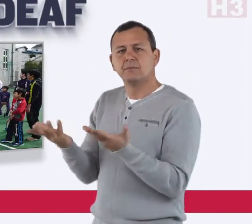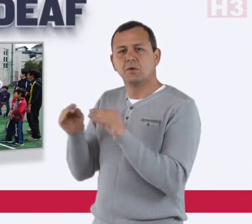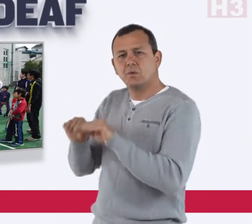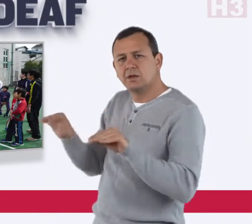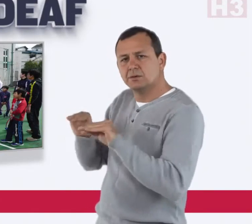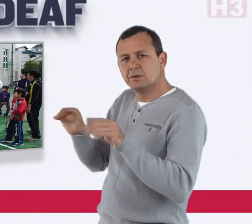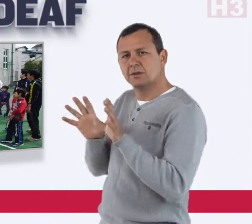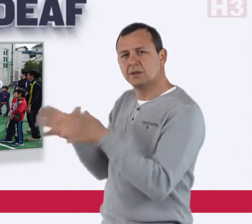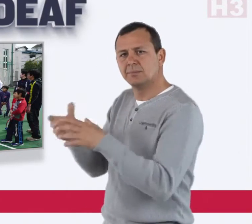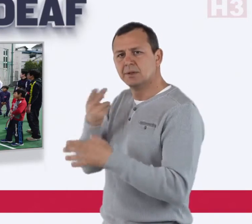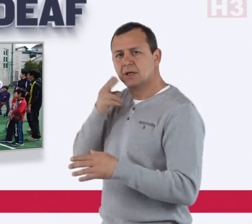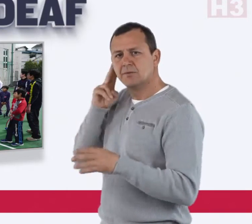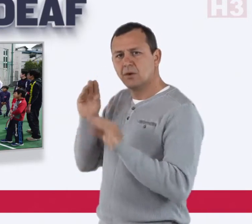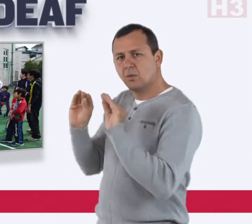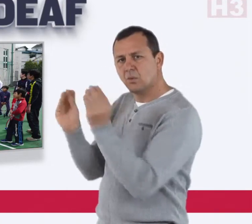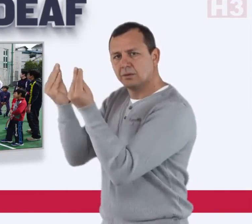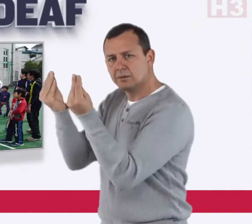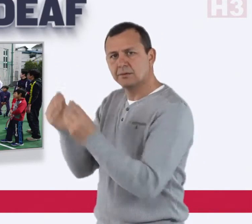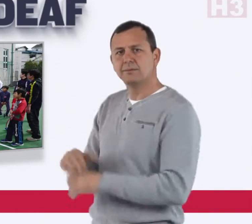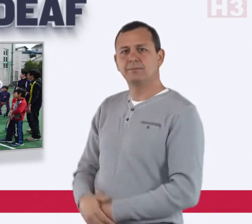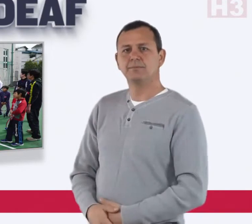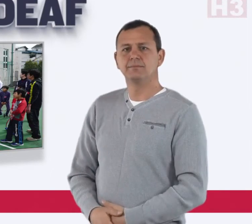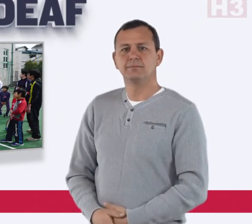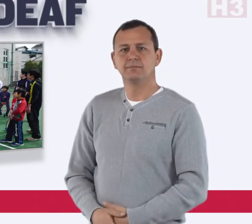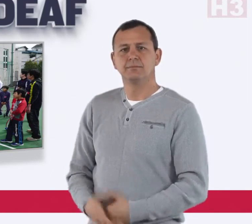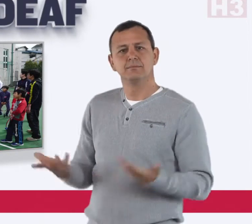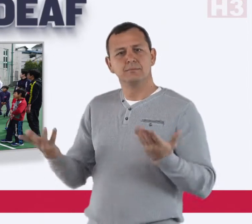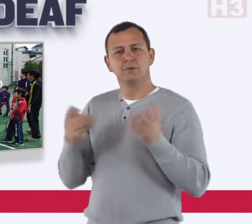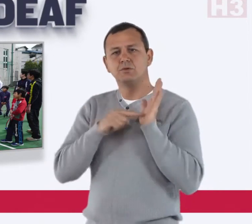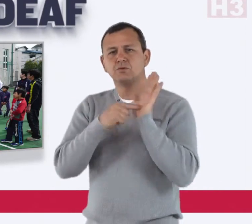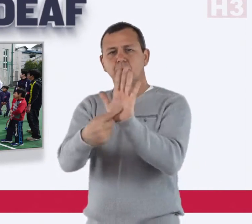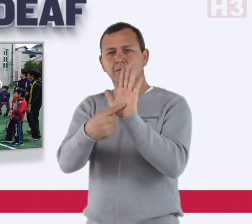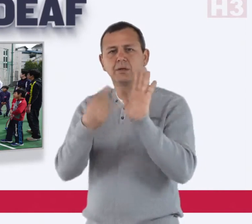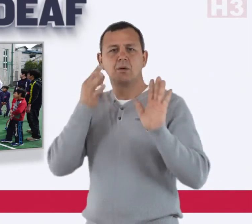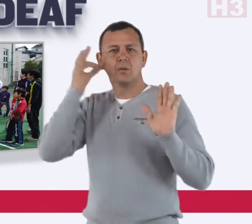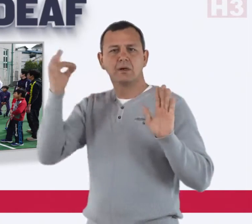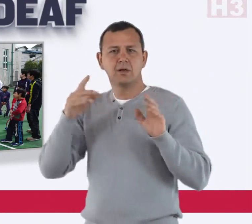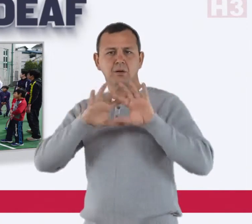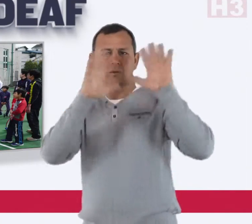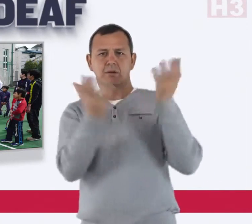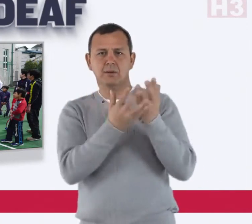for the deaf youth, and expose hearing people